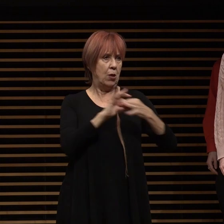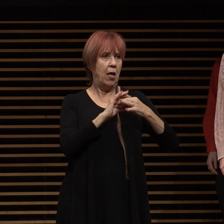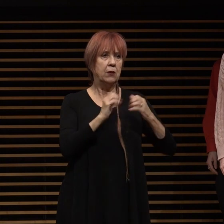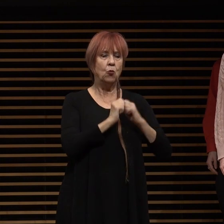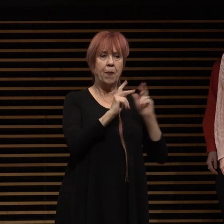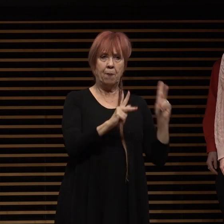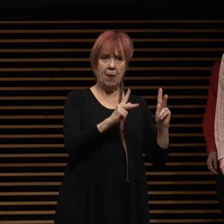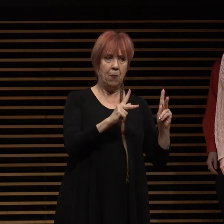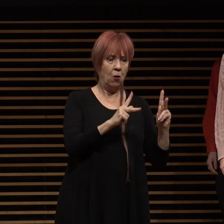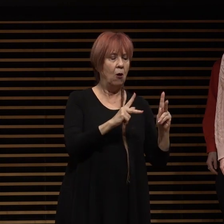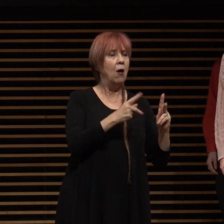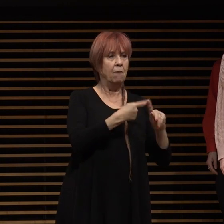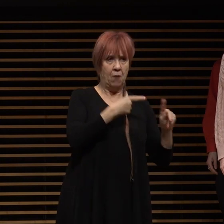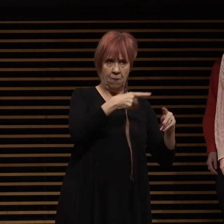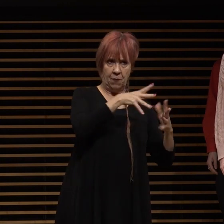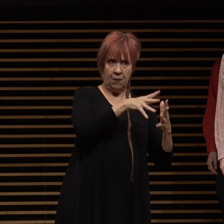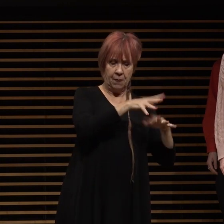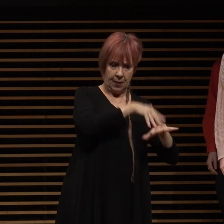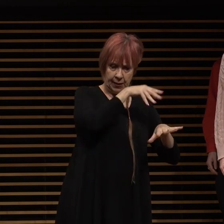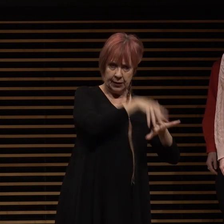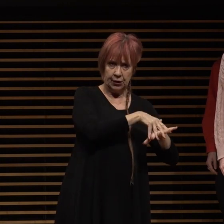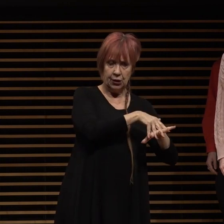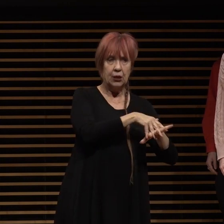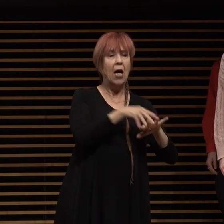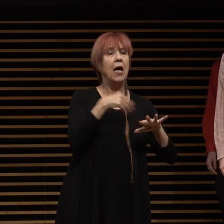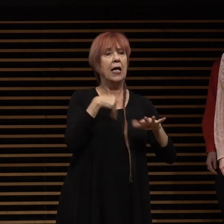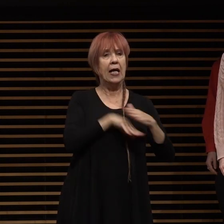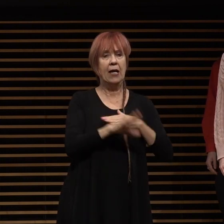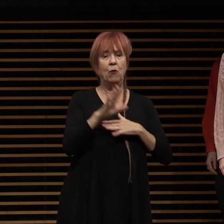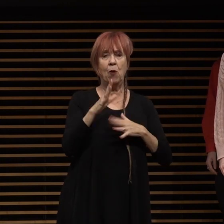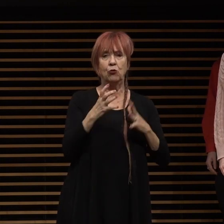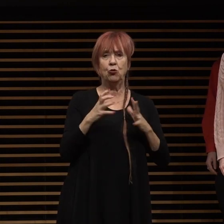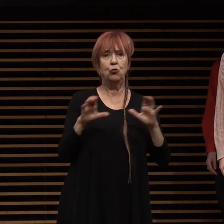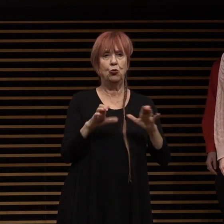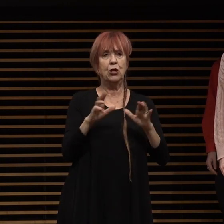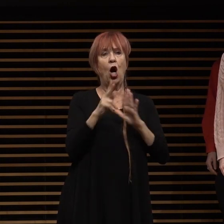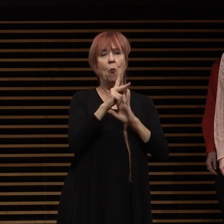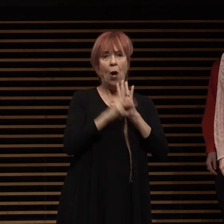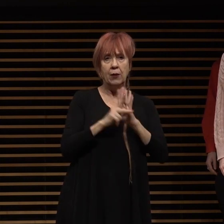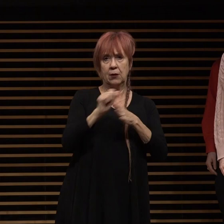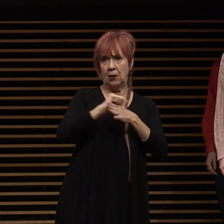and embodying equity in our practices